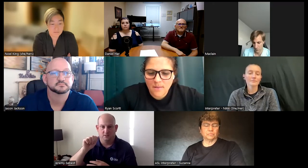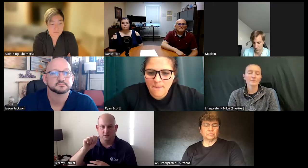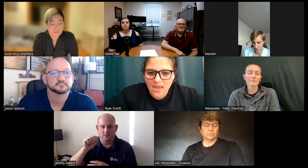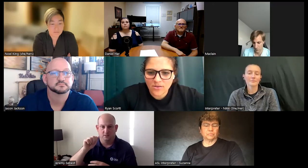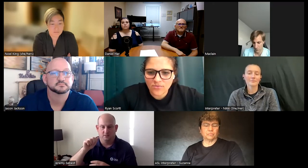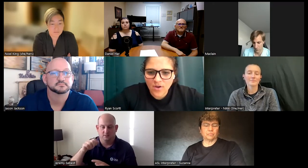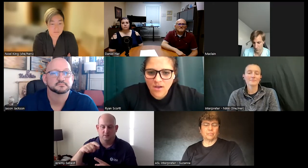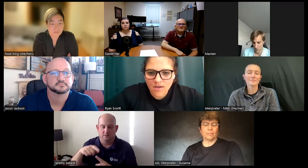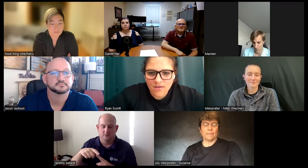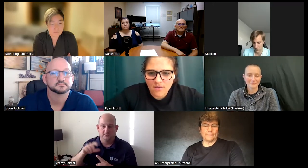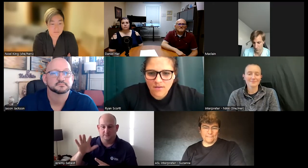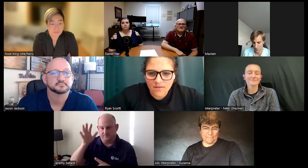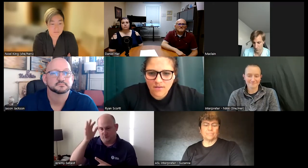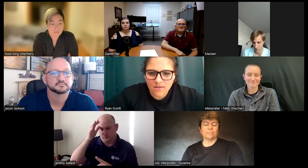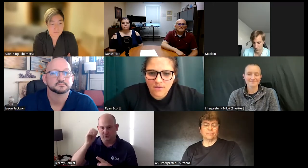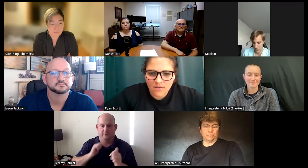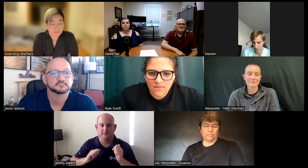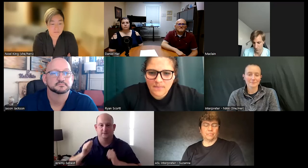panra